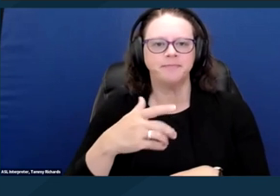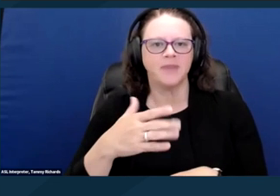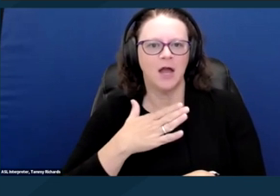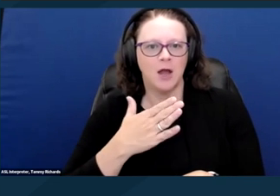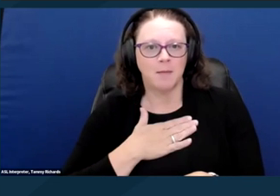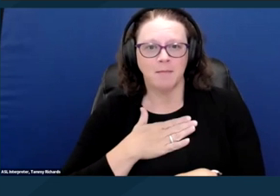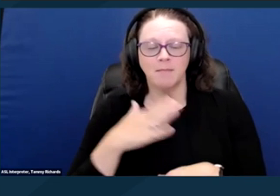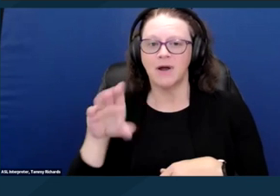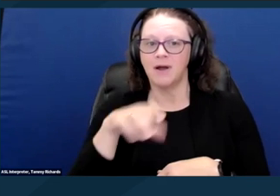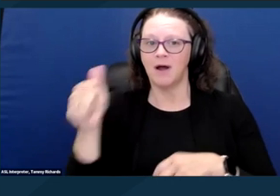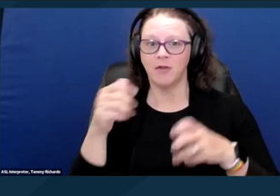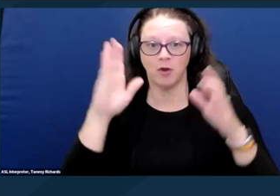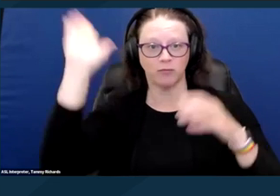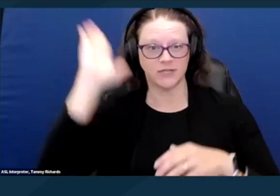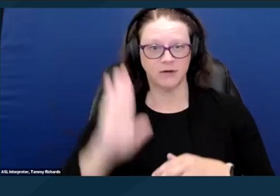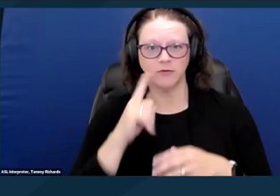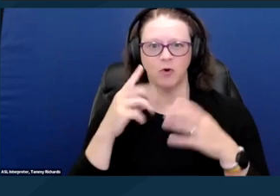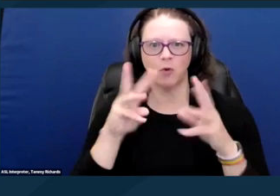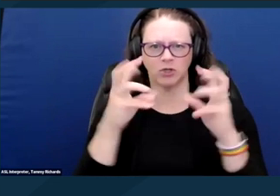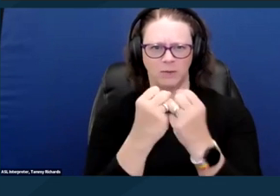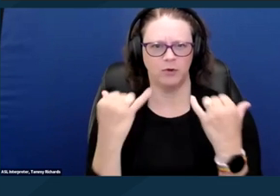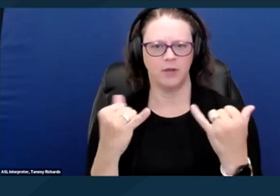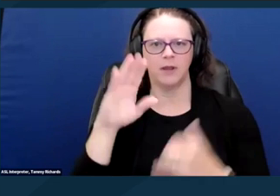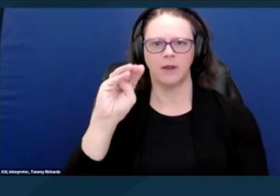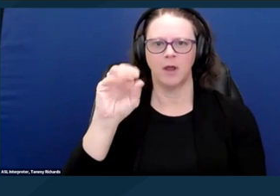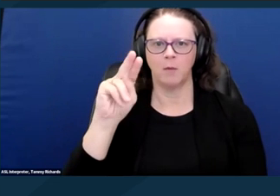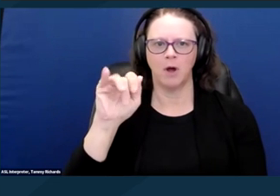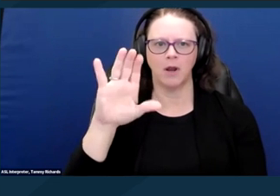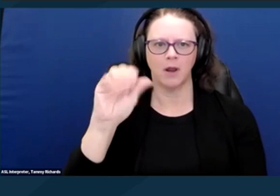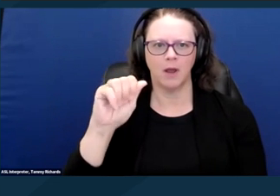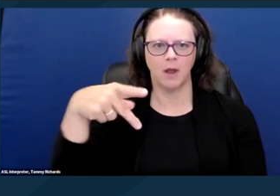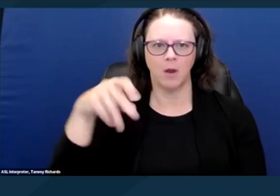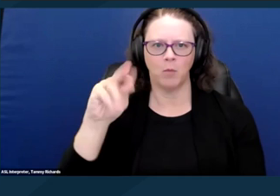with the Bazelon Center for Mental Health Law, and Siya Hegde, Staff Attorney